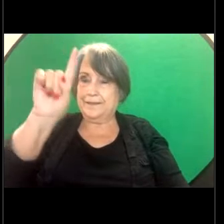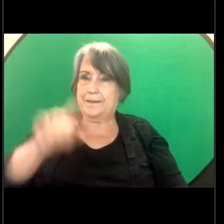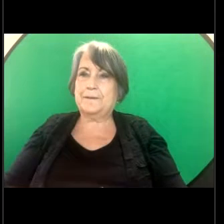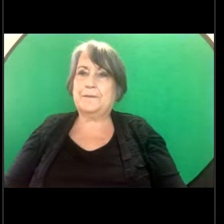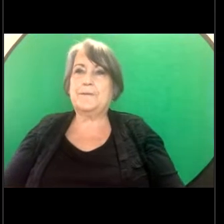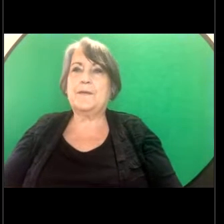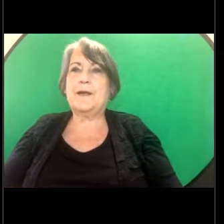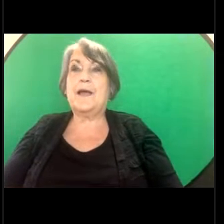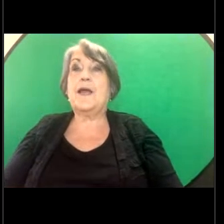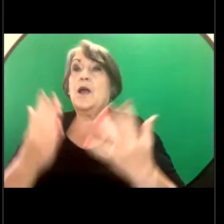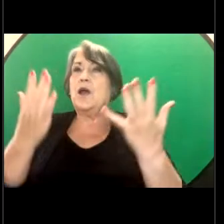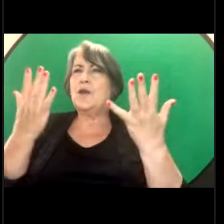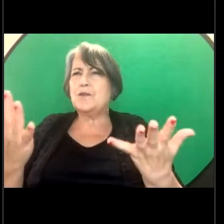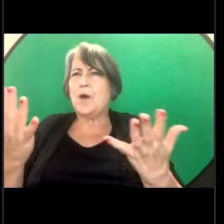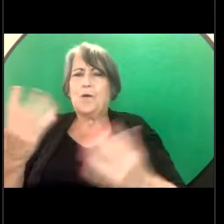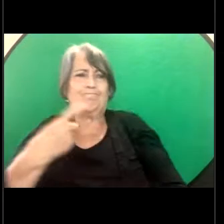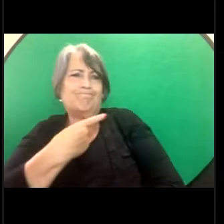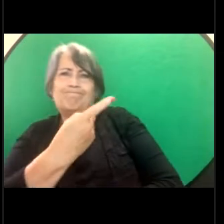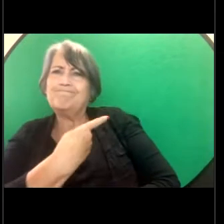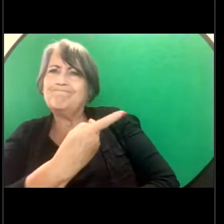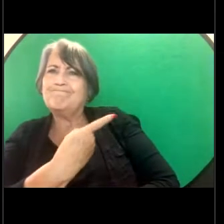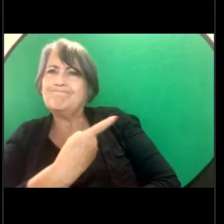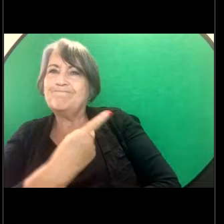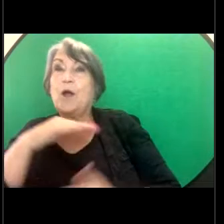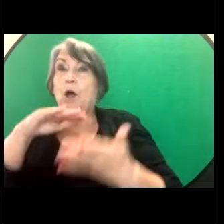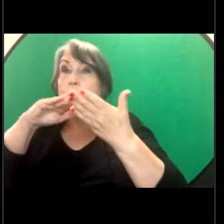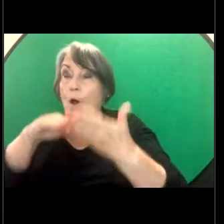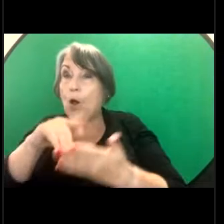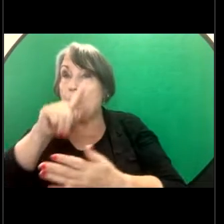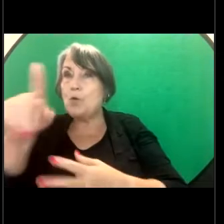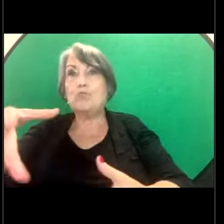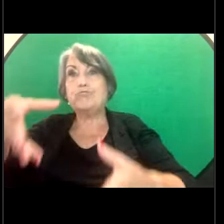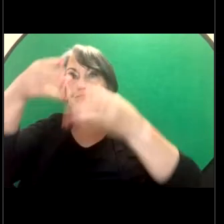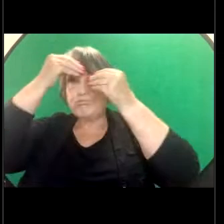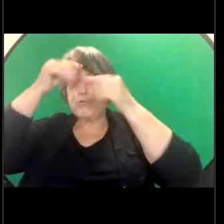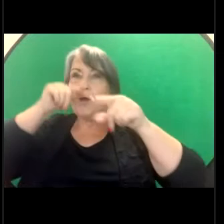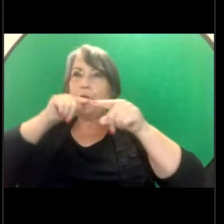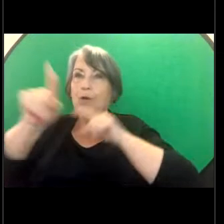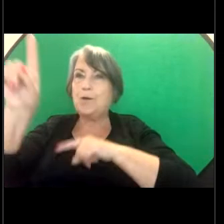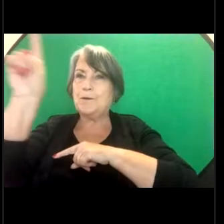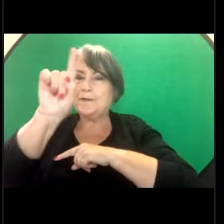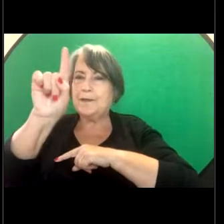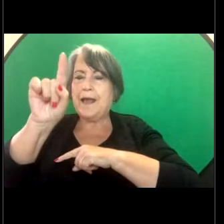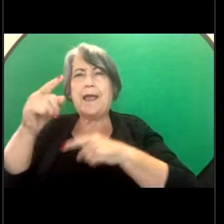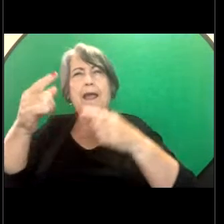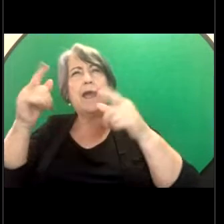What Gillian and I are hoping you'll learn today is a general understanding of sexual harassment